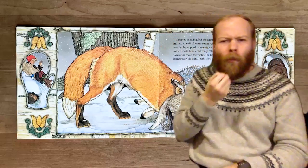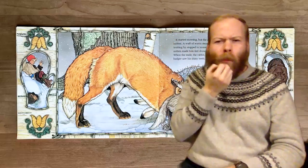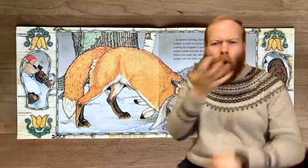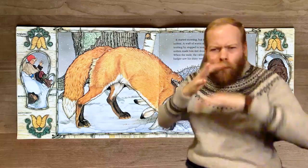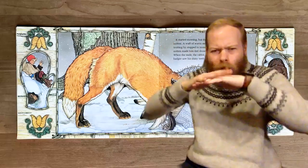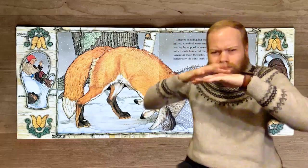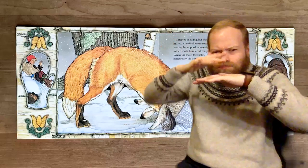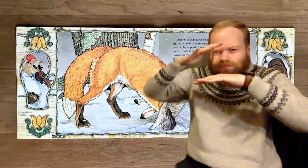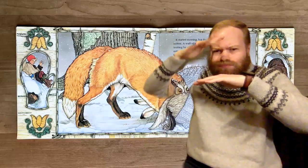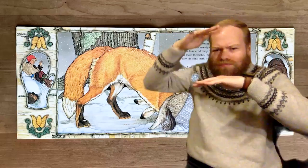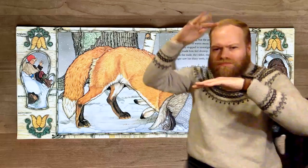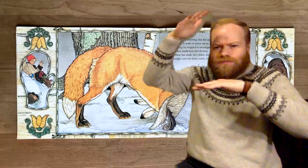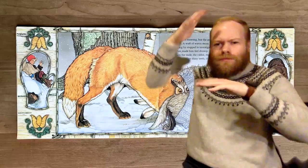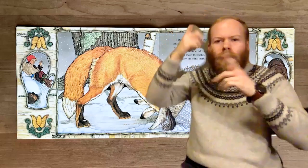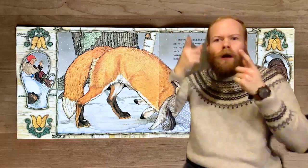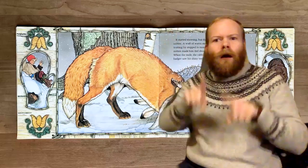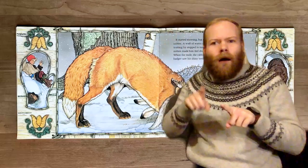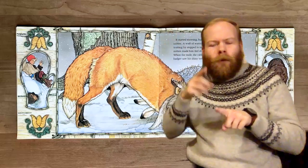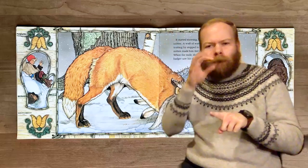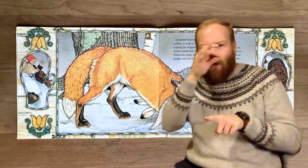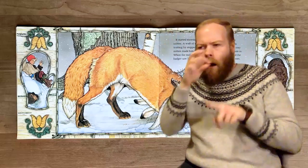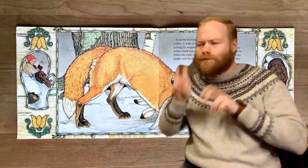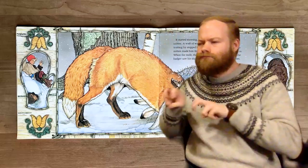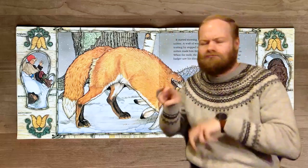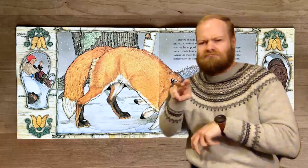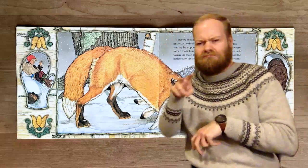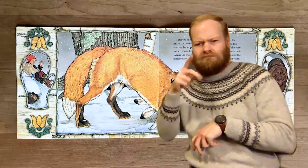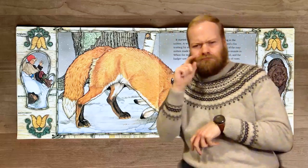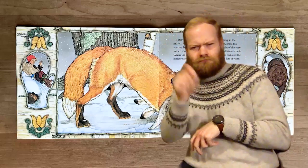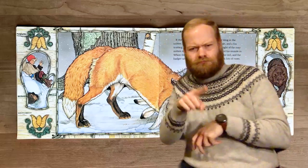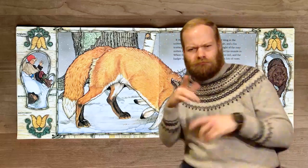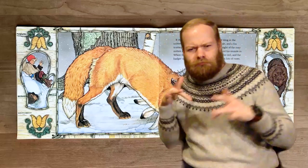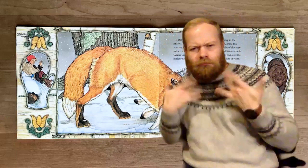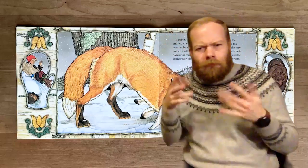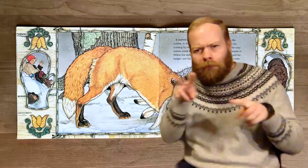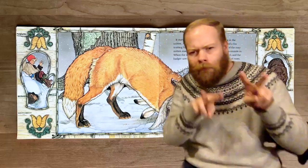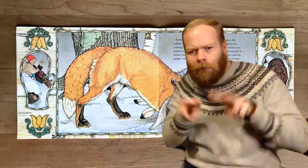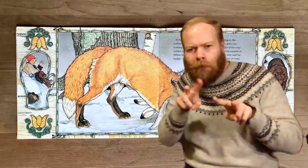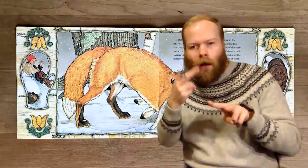A waft of warm steam rose in the air, and a fox trotting by stopped to investigate.